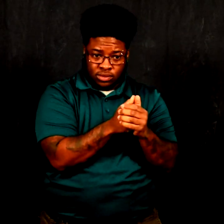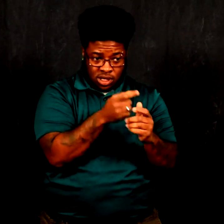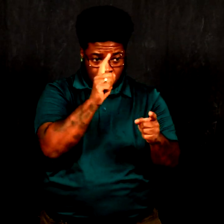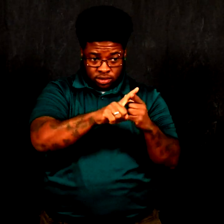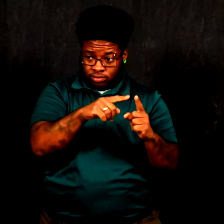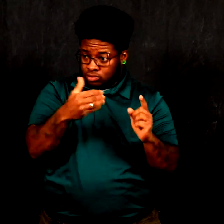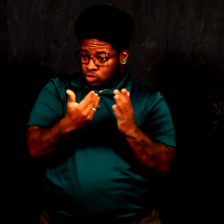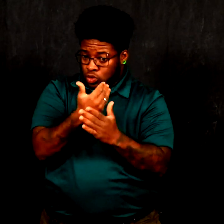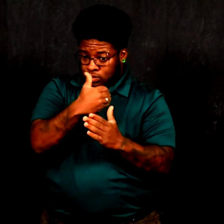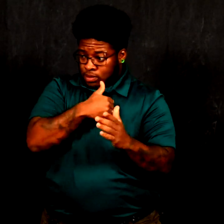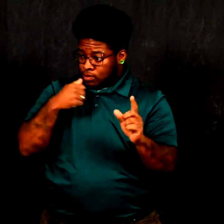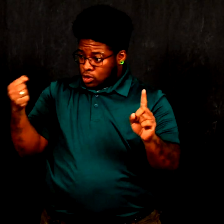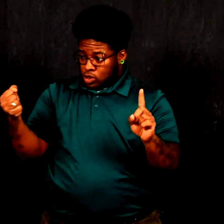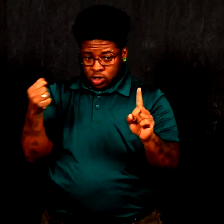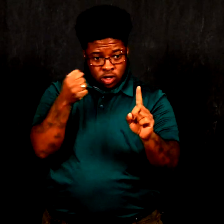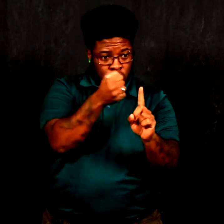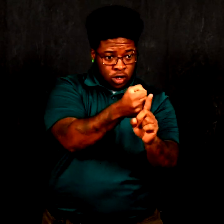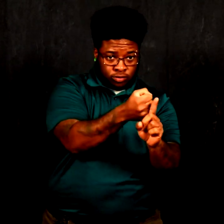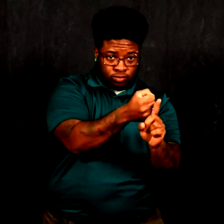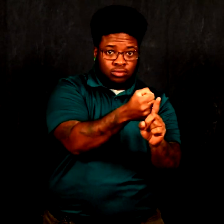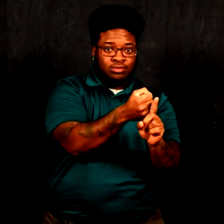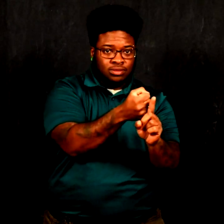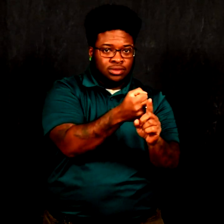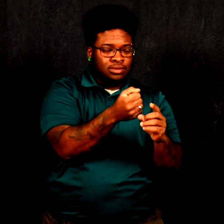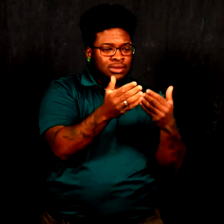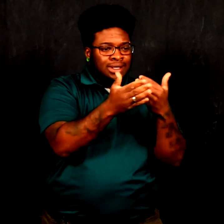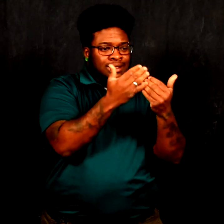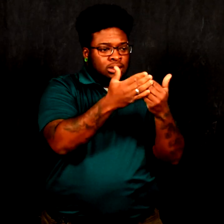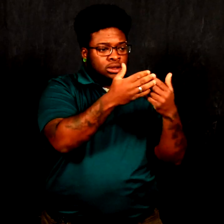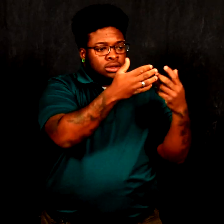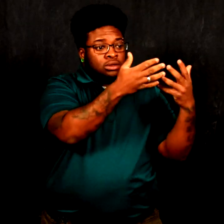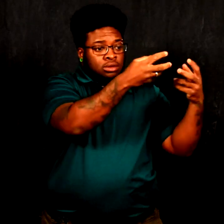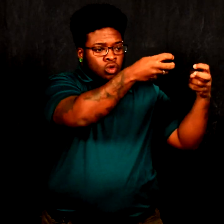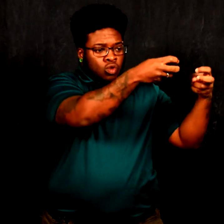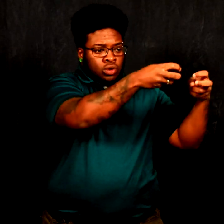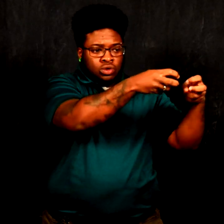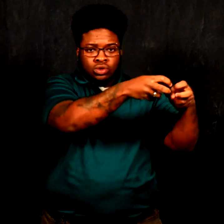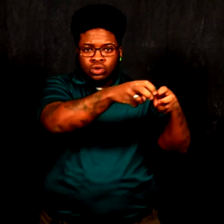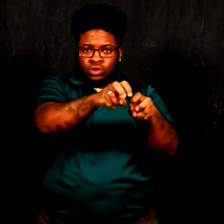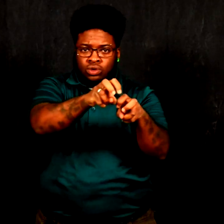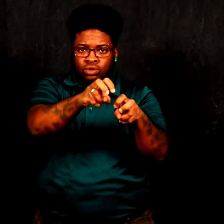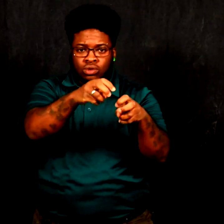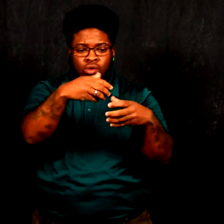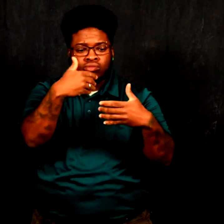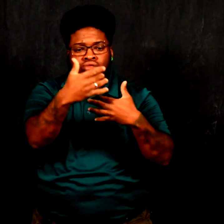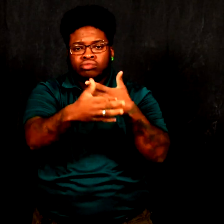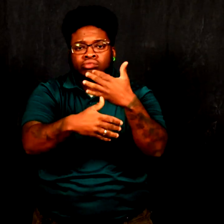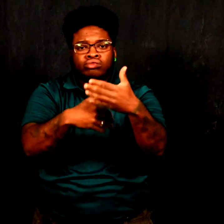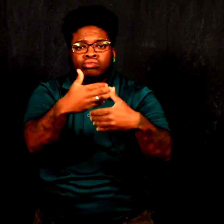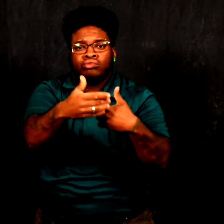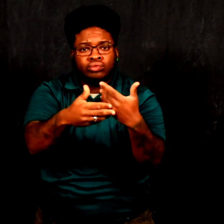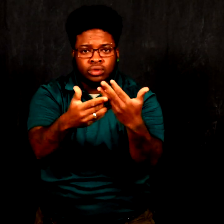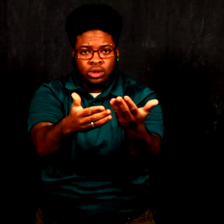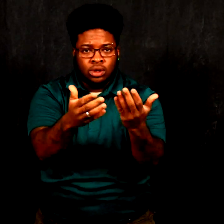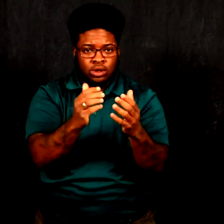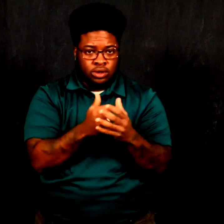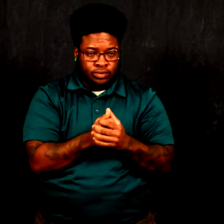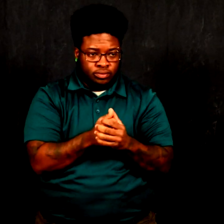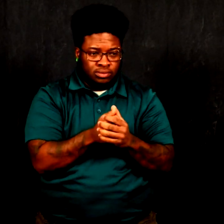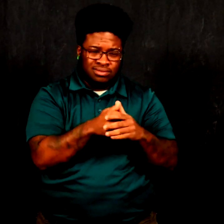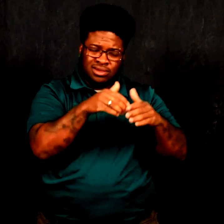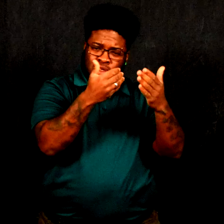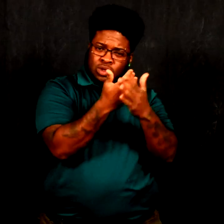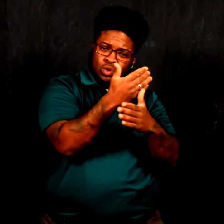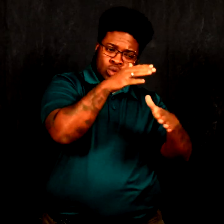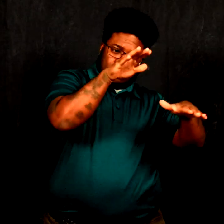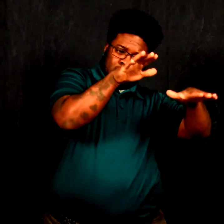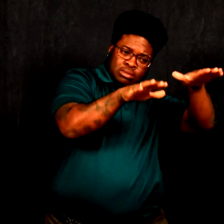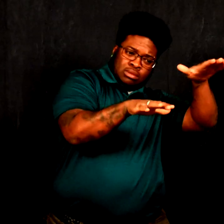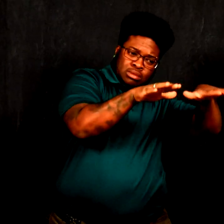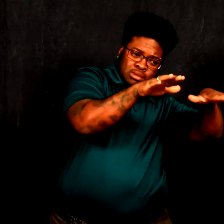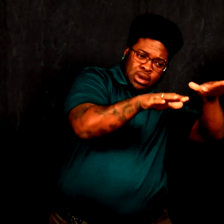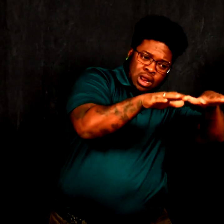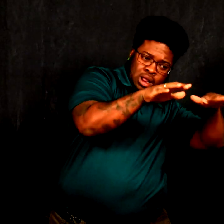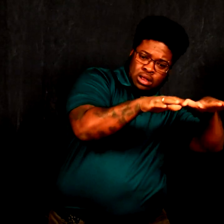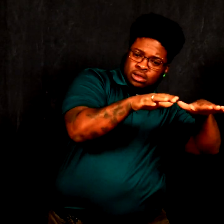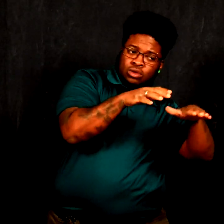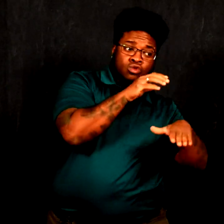It also builds in a transition period so there is a balance